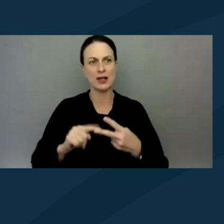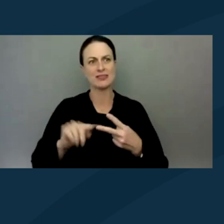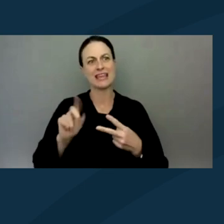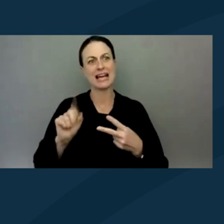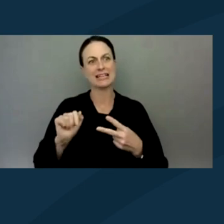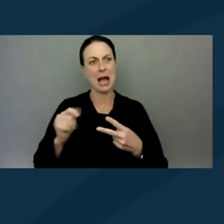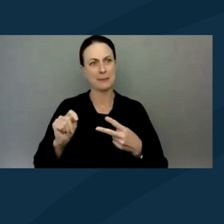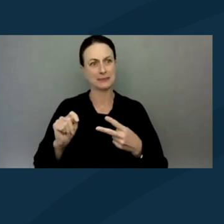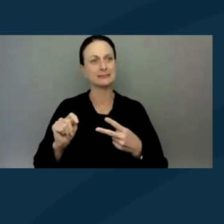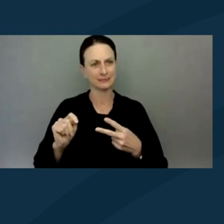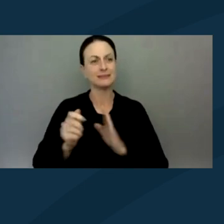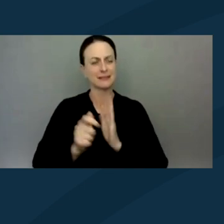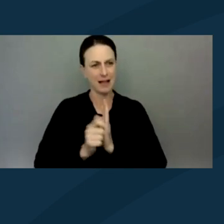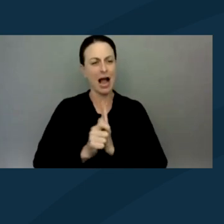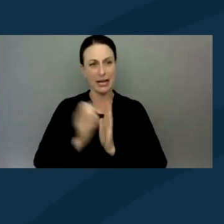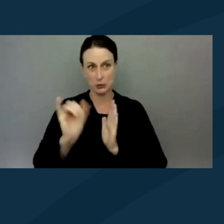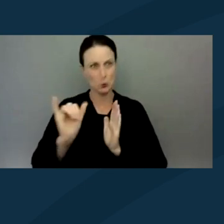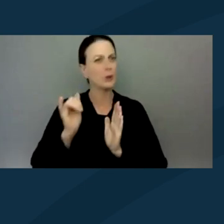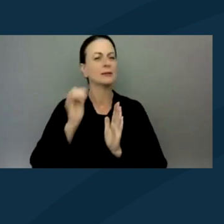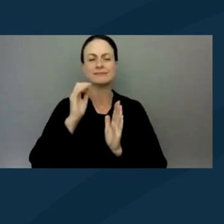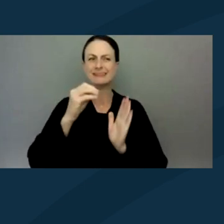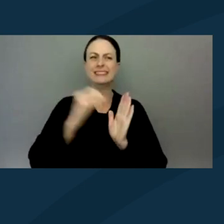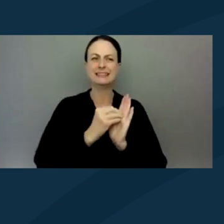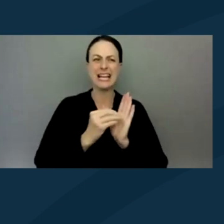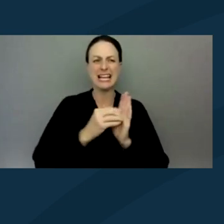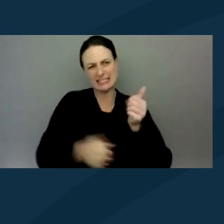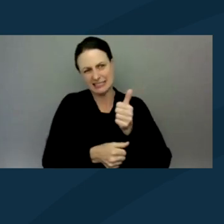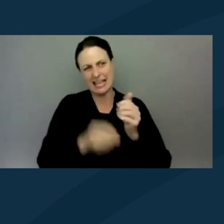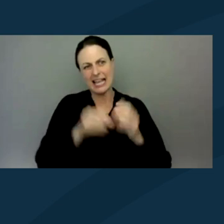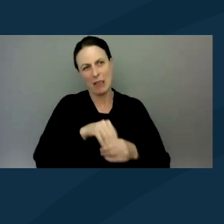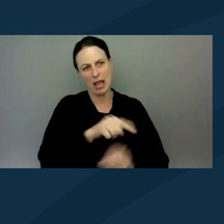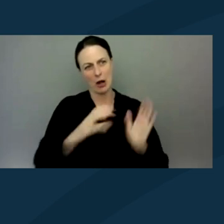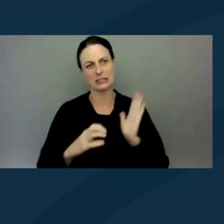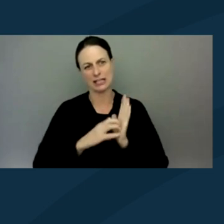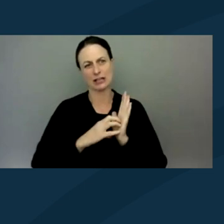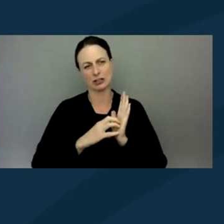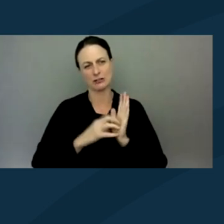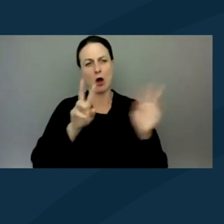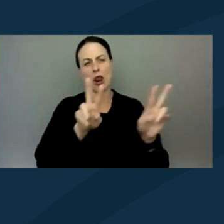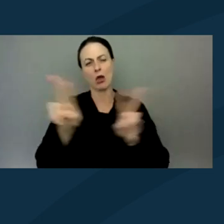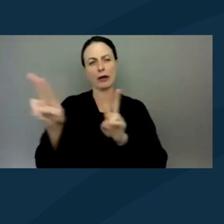and it's in the ADAPT guide, that whole section on looking out for folks